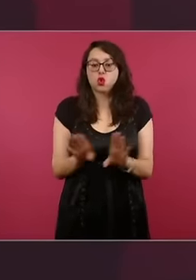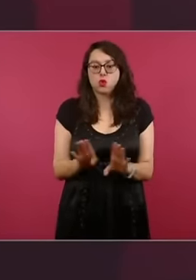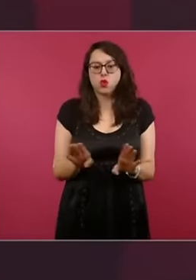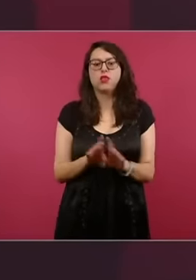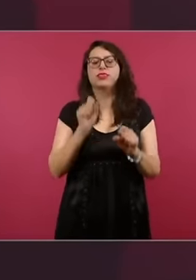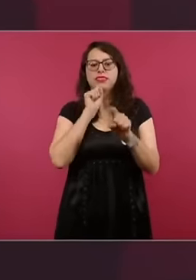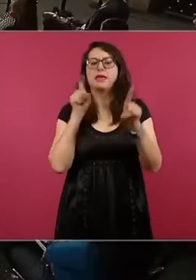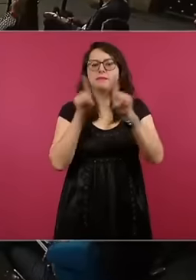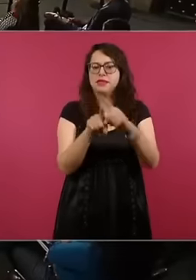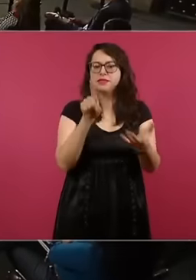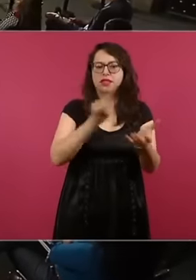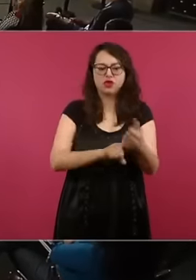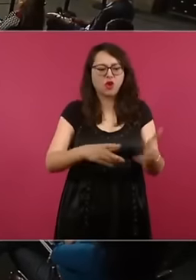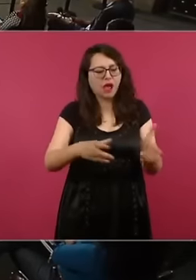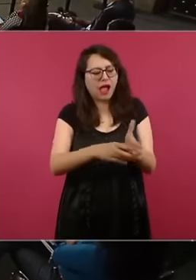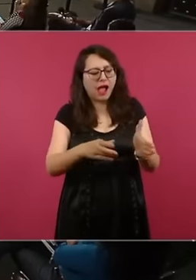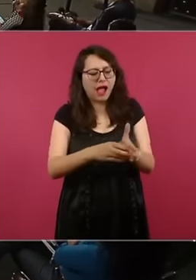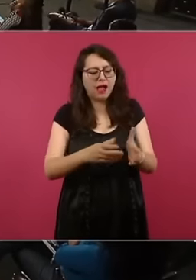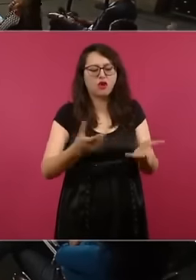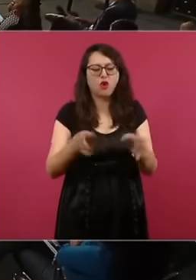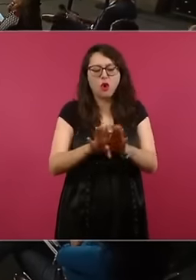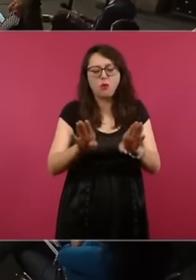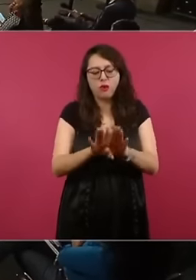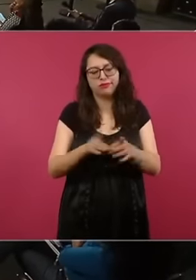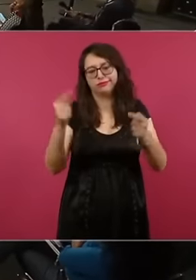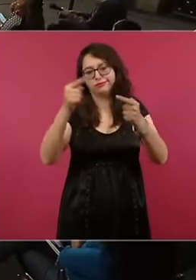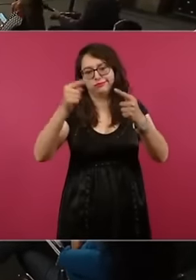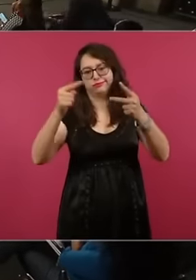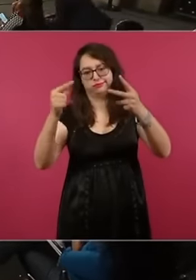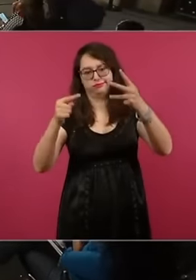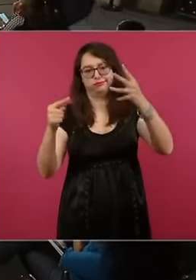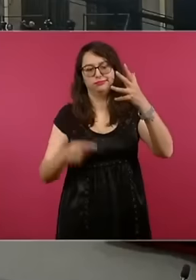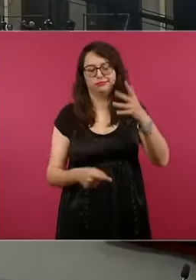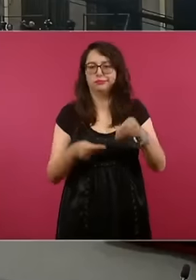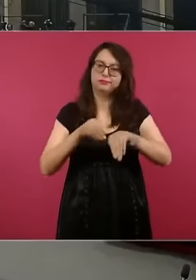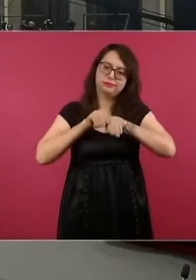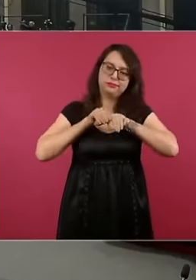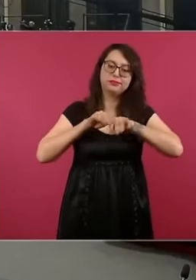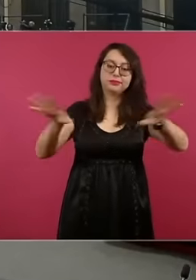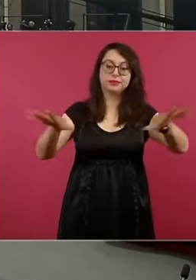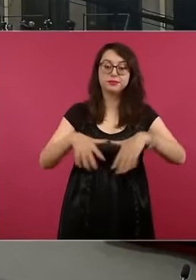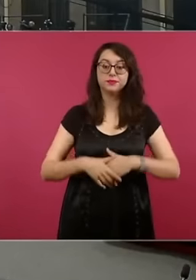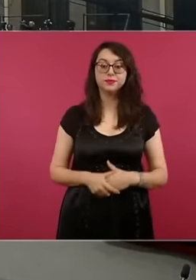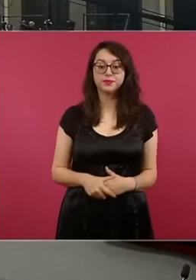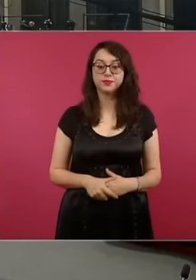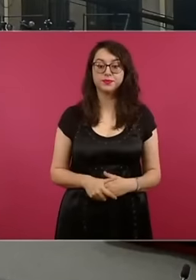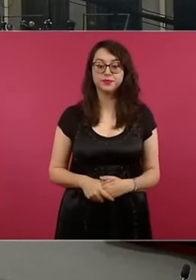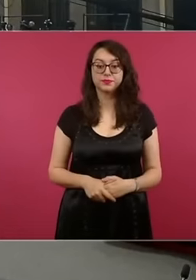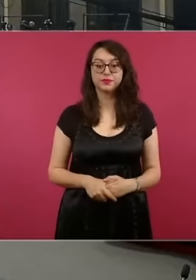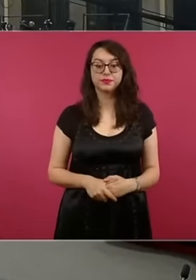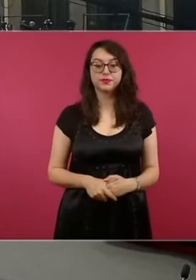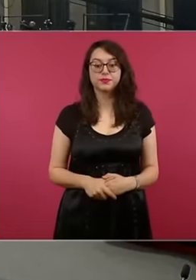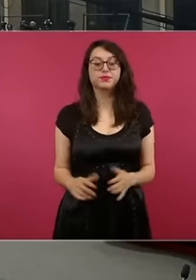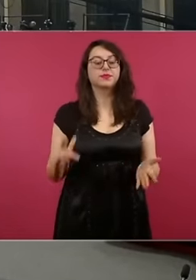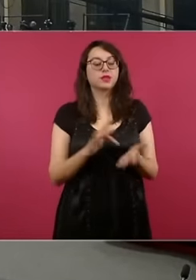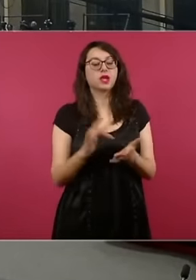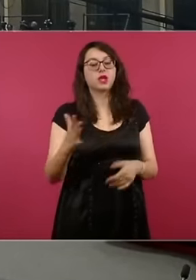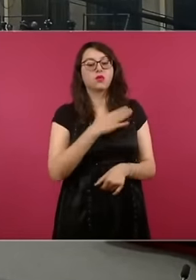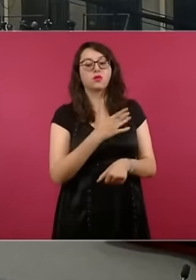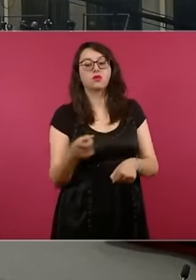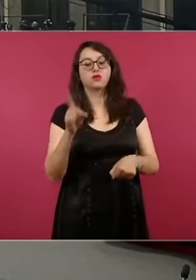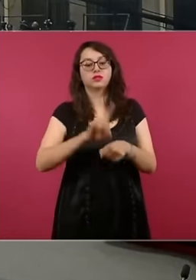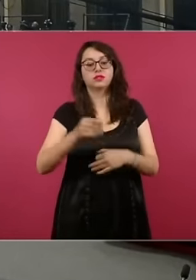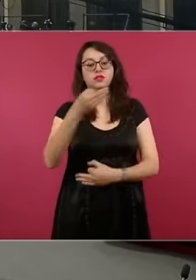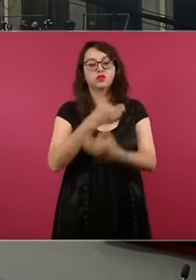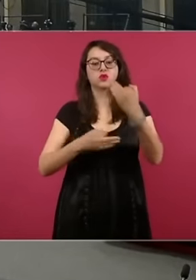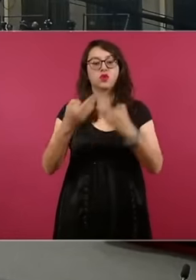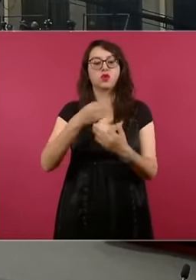forward projection box Liliana thank you Good morning to all of you Liliana noble healthy pulse